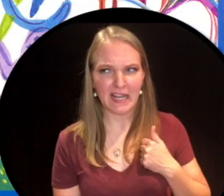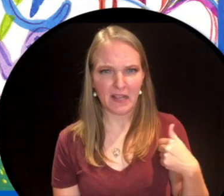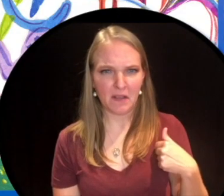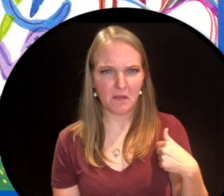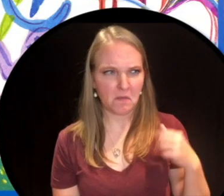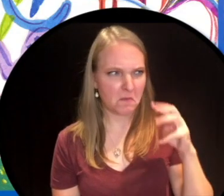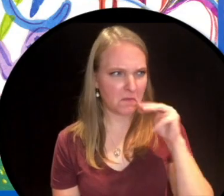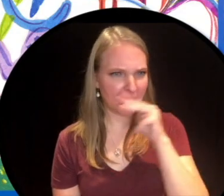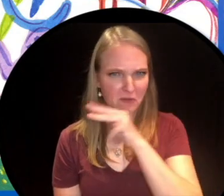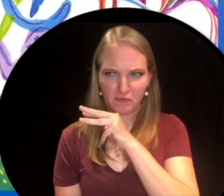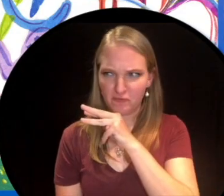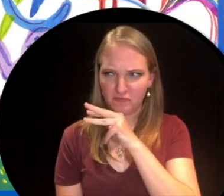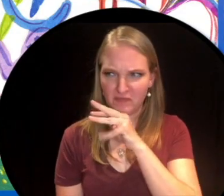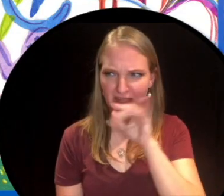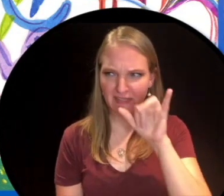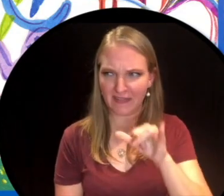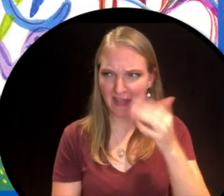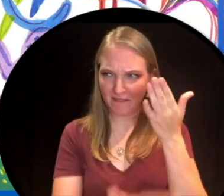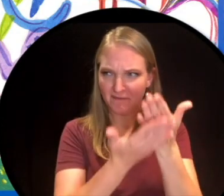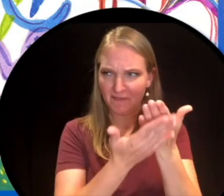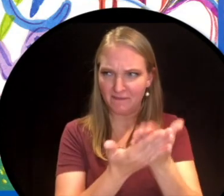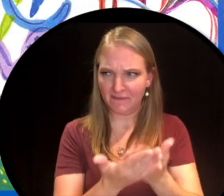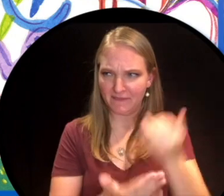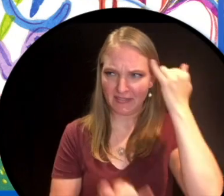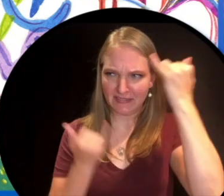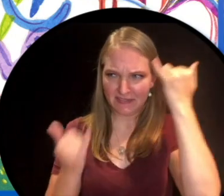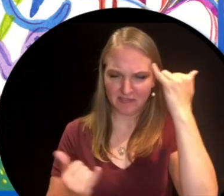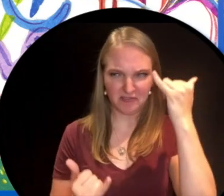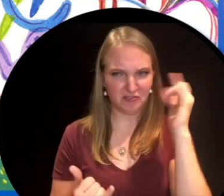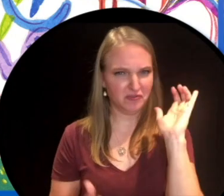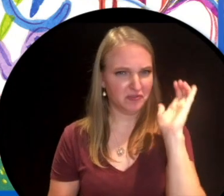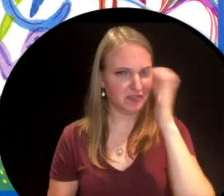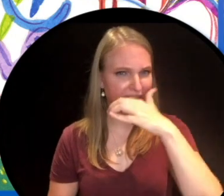Are we just weird here in Canada? Those were definitely some strange ideas.